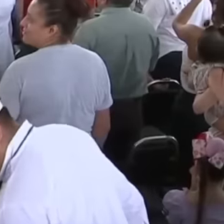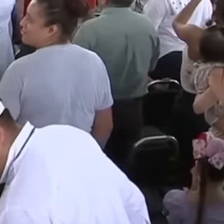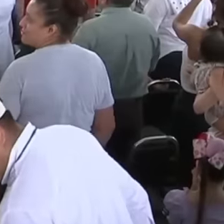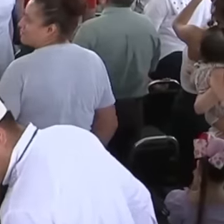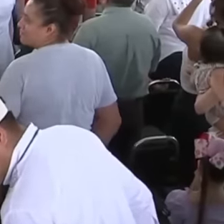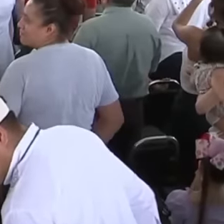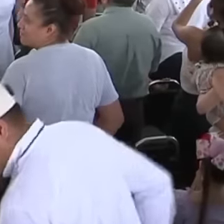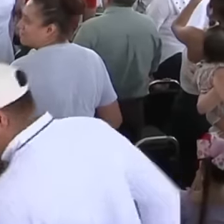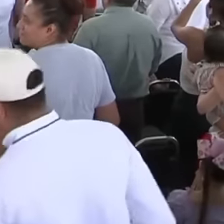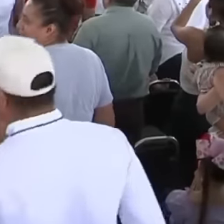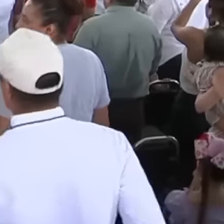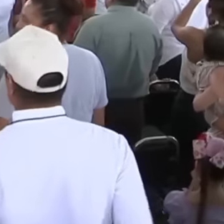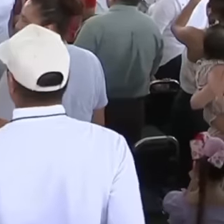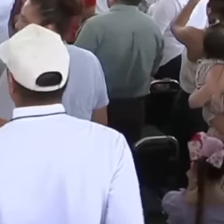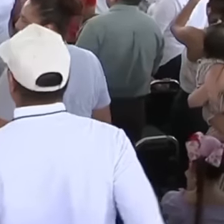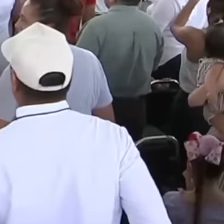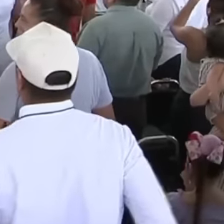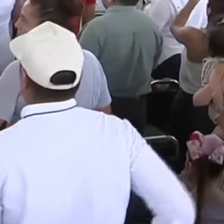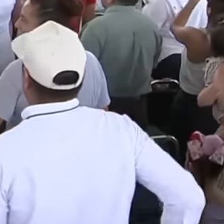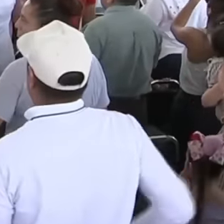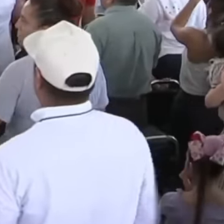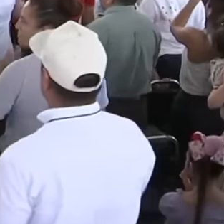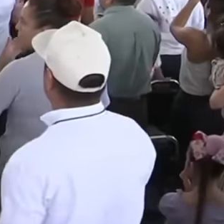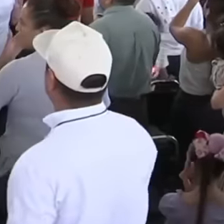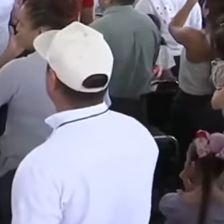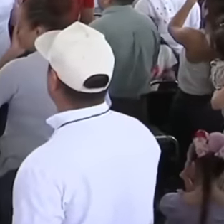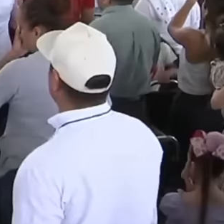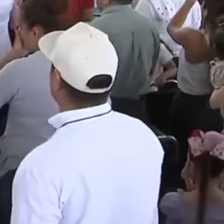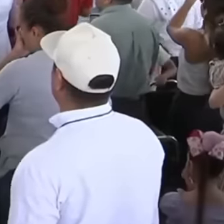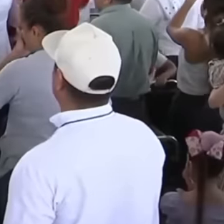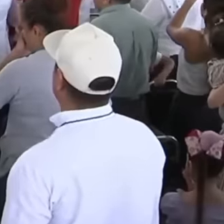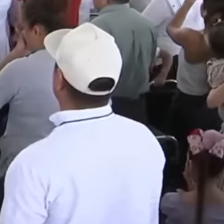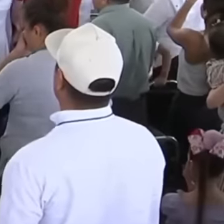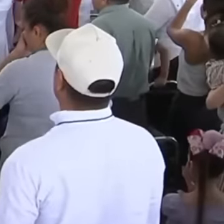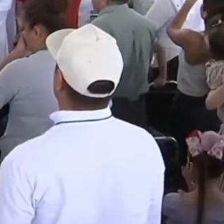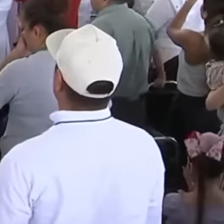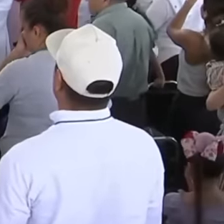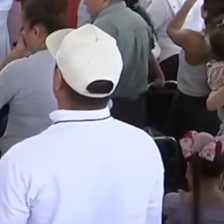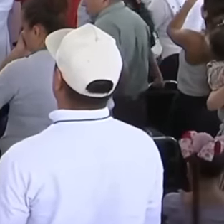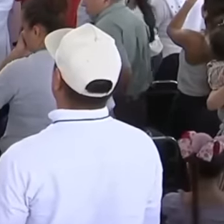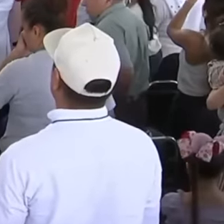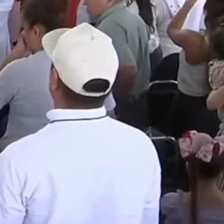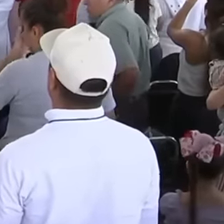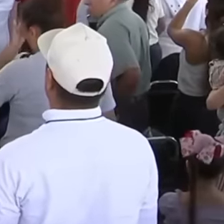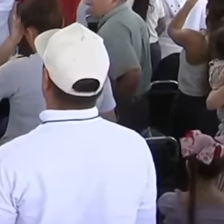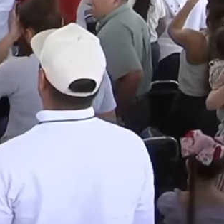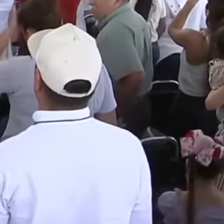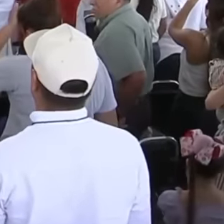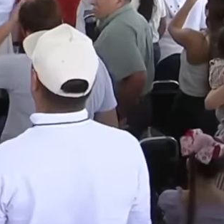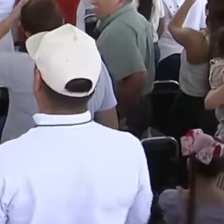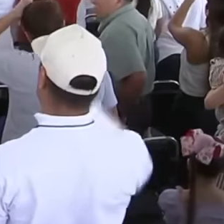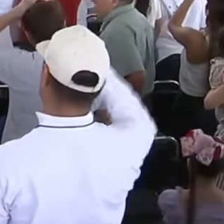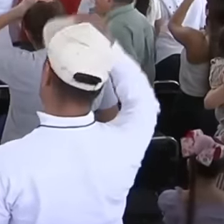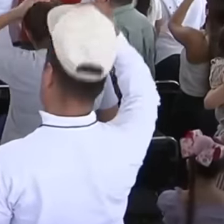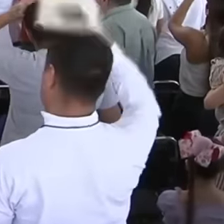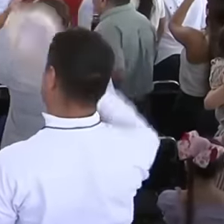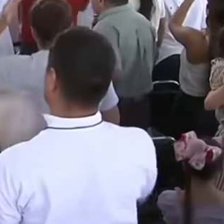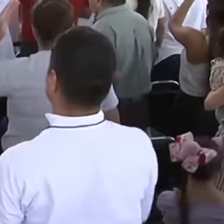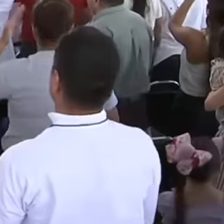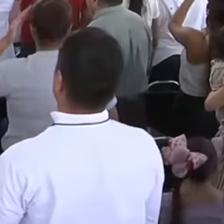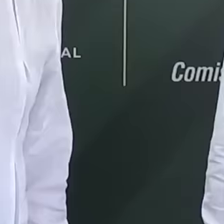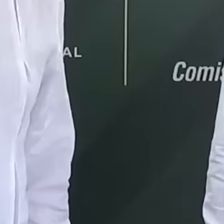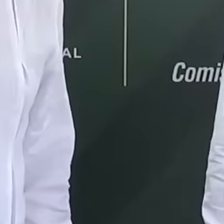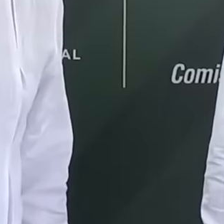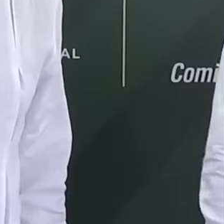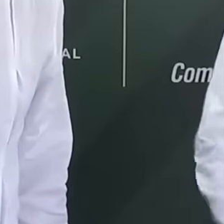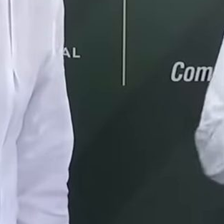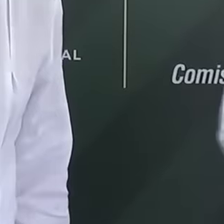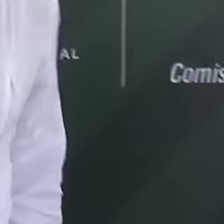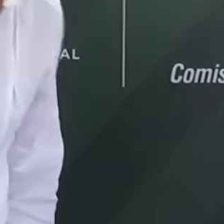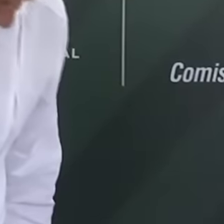Amblo who is leaving and Dr. Claudia Sham who will take his place. The people shout and sing with